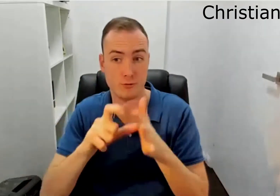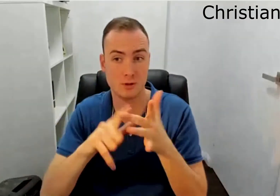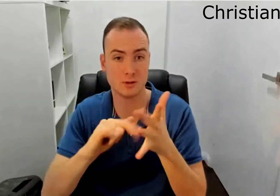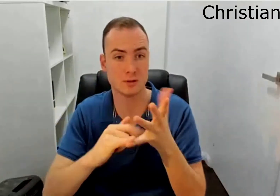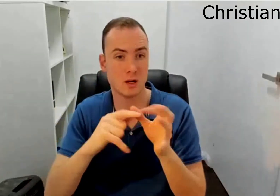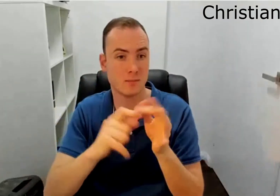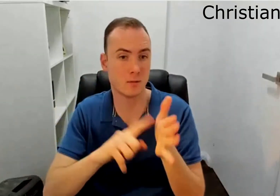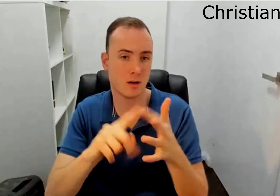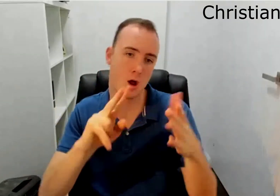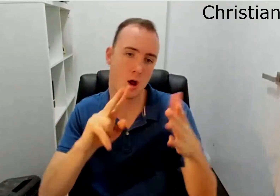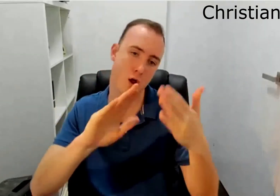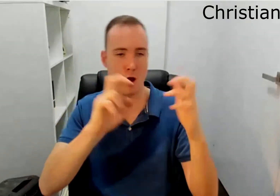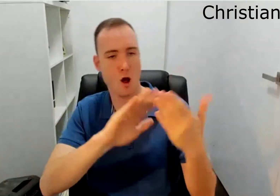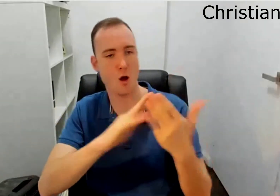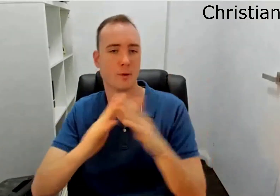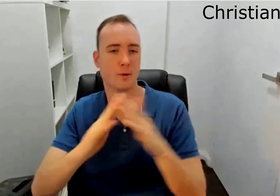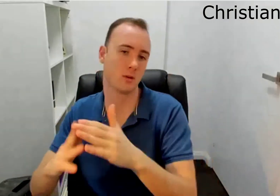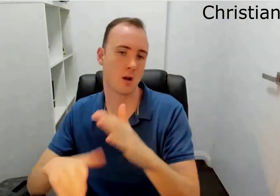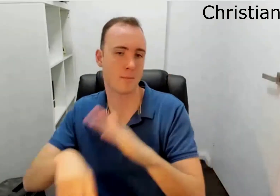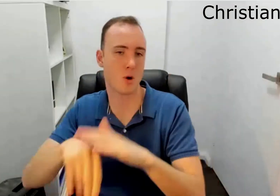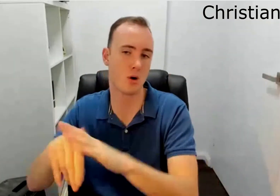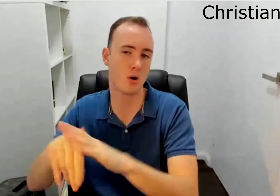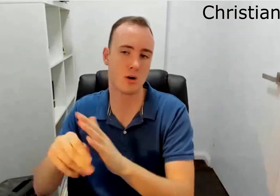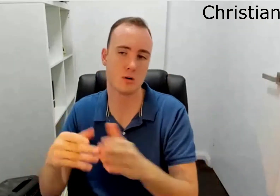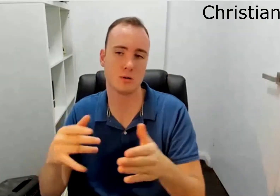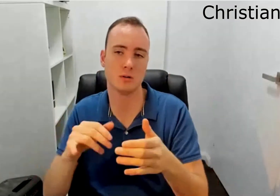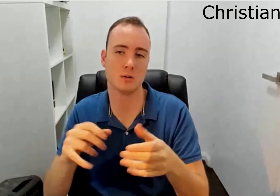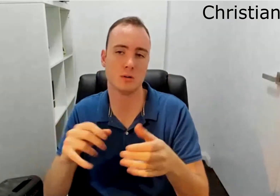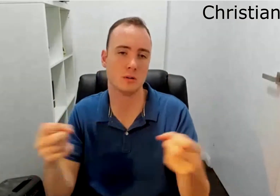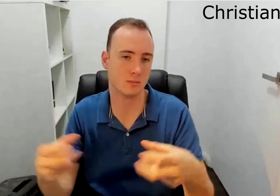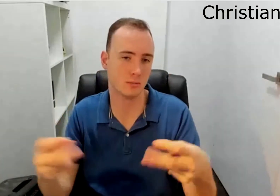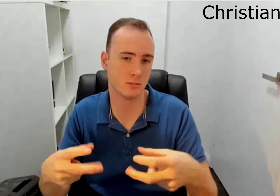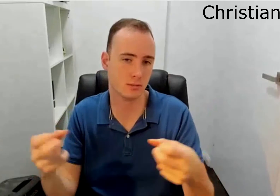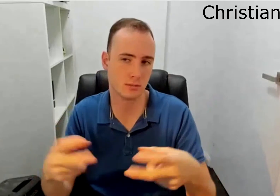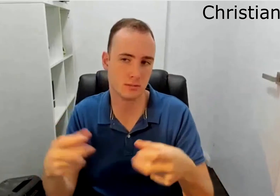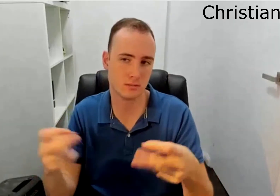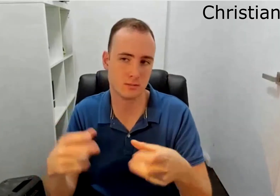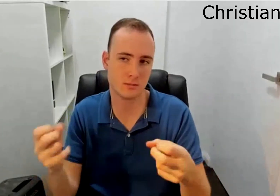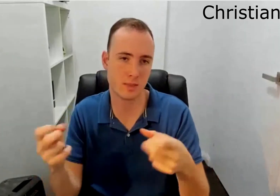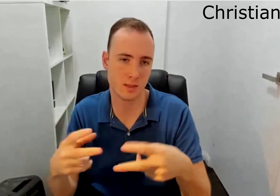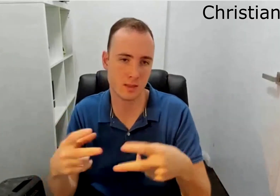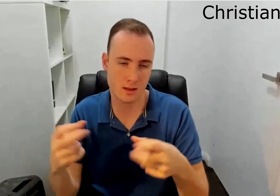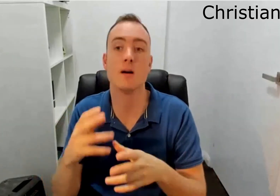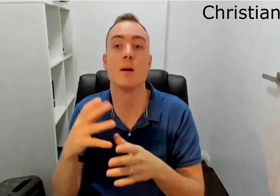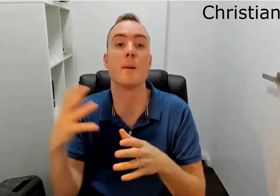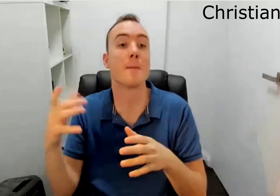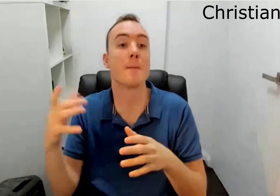Youtube have decided to disable the community captioning or community uploads of captioning